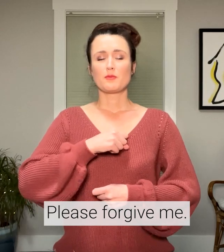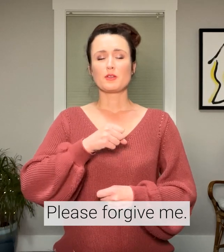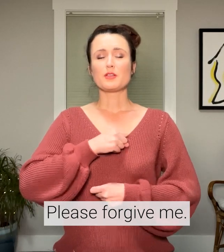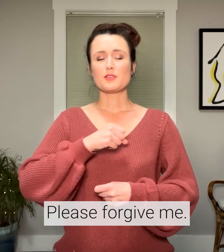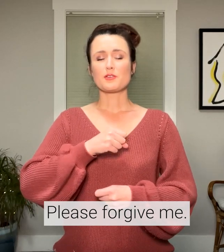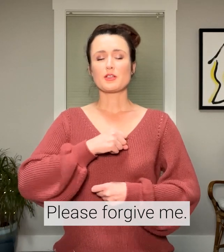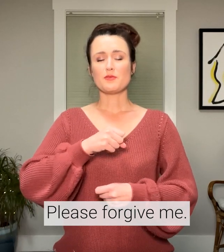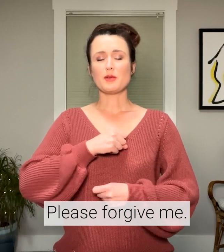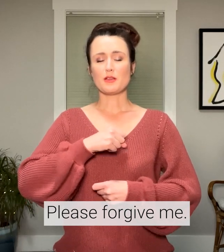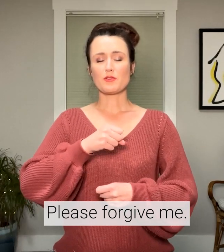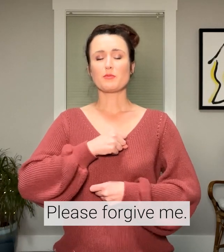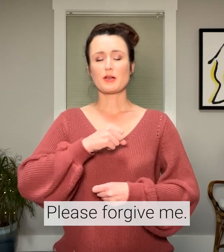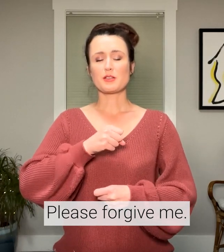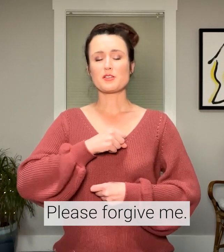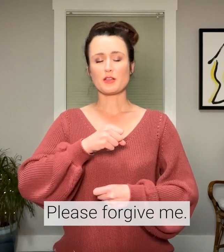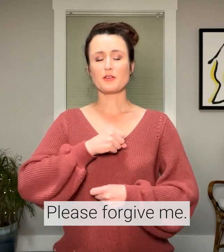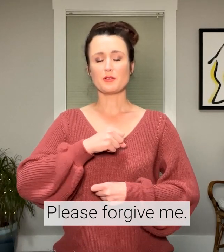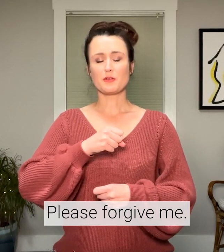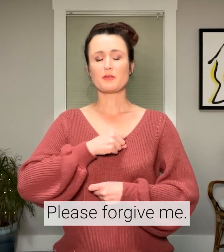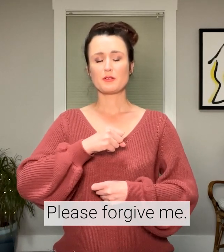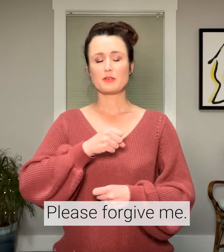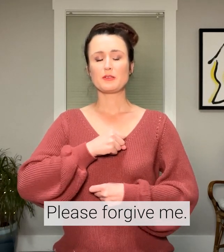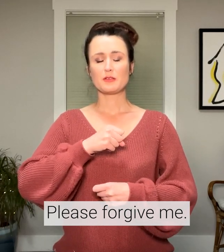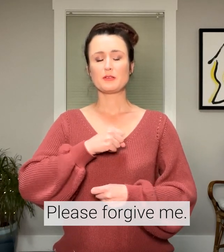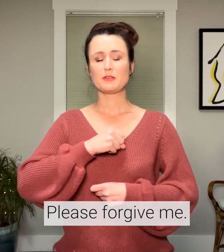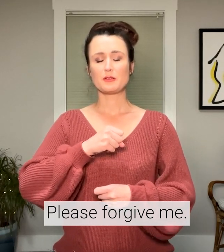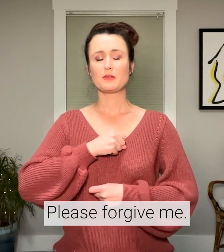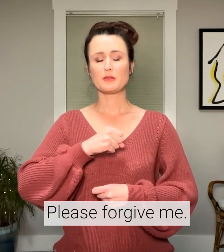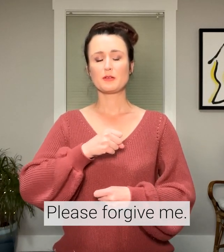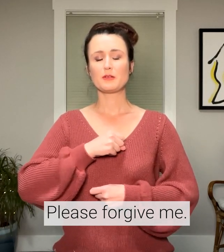Please forgive me for punishing you.